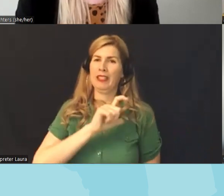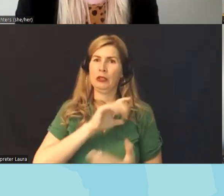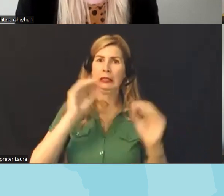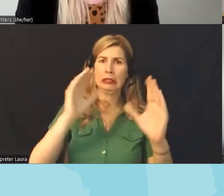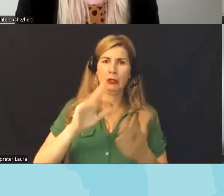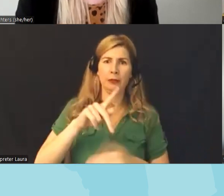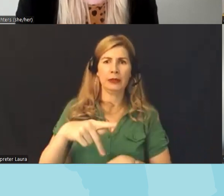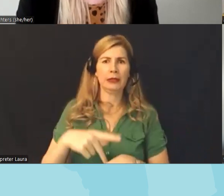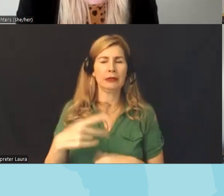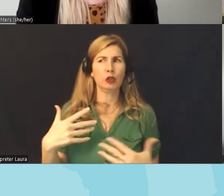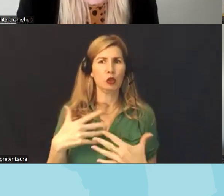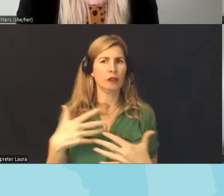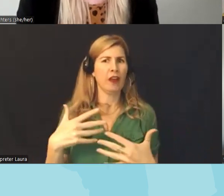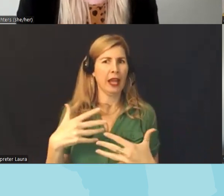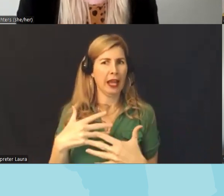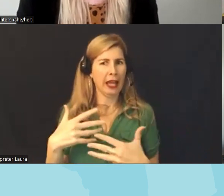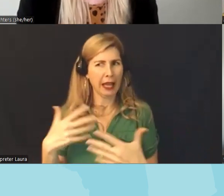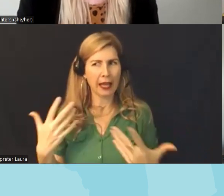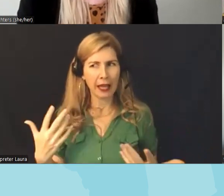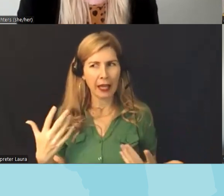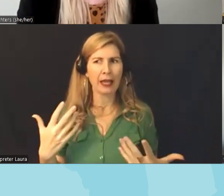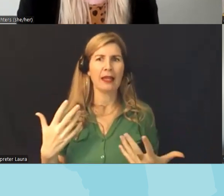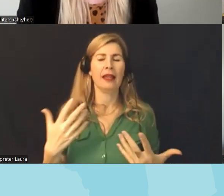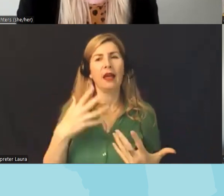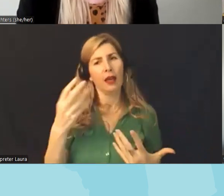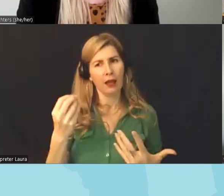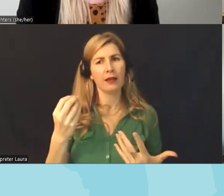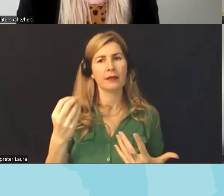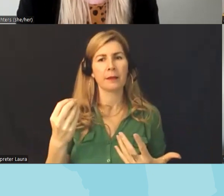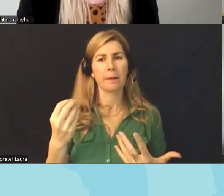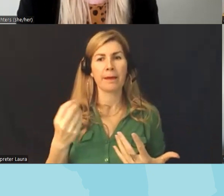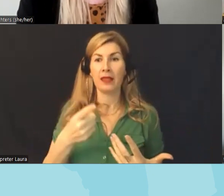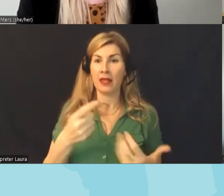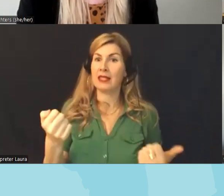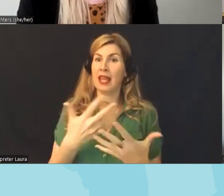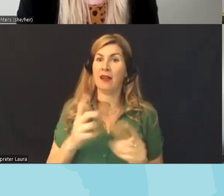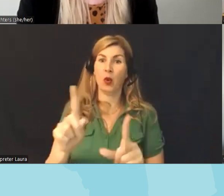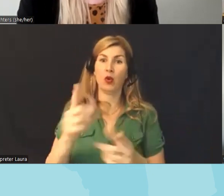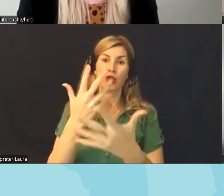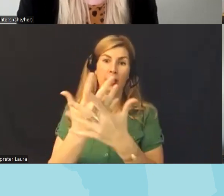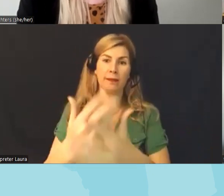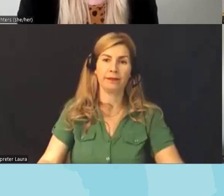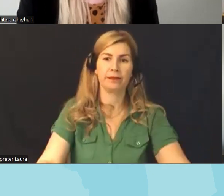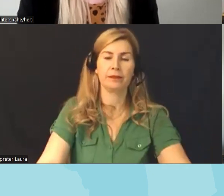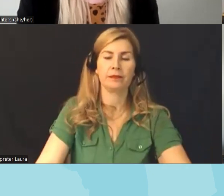impact um on their rights and also just really scared to go to jail so it's it's really a hard